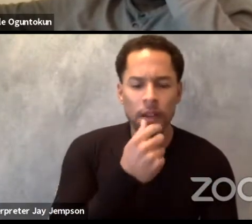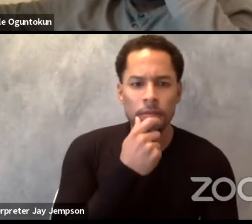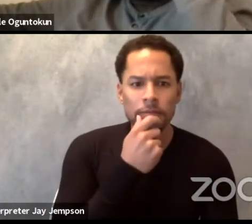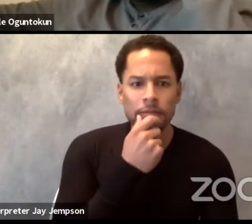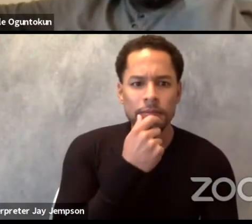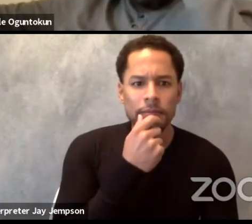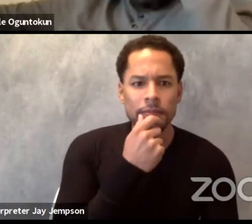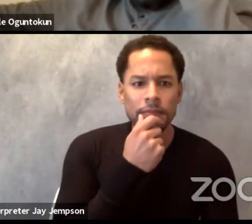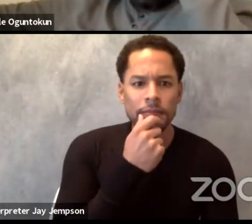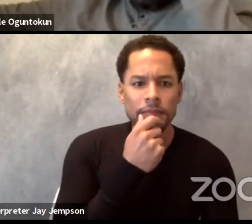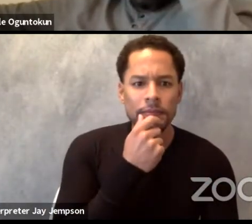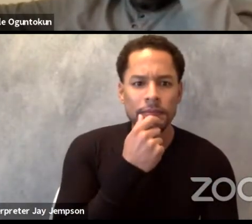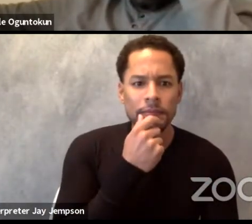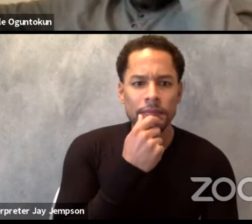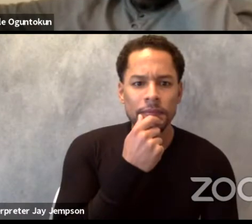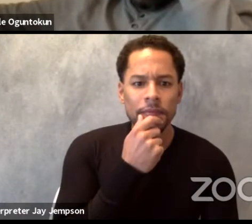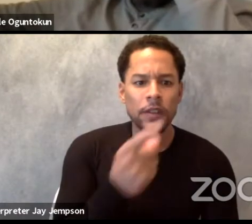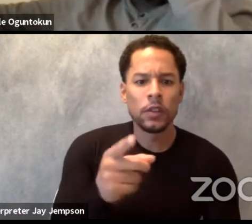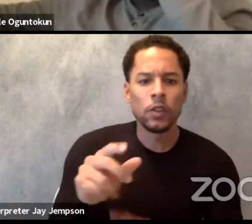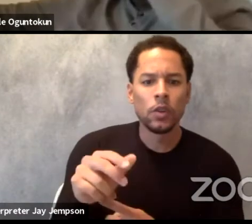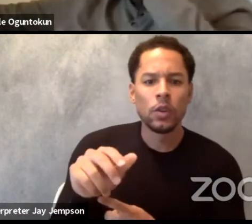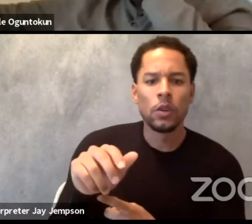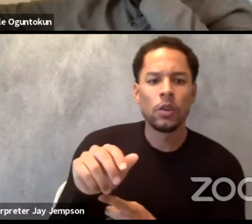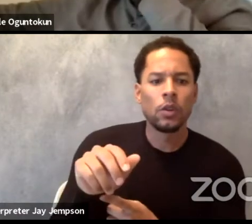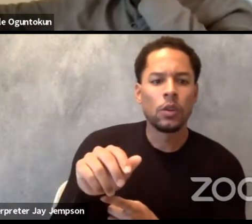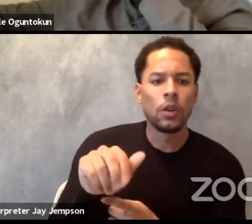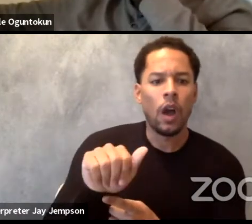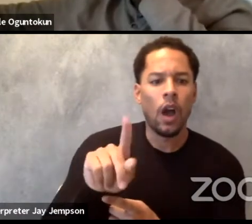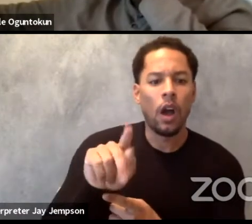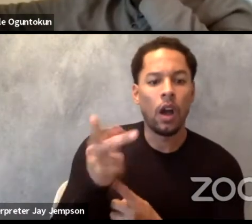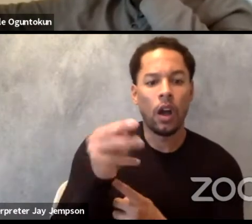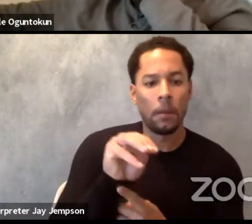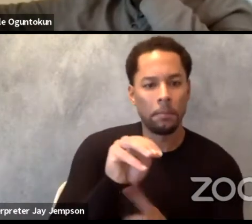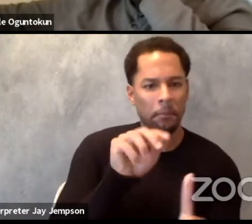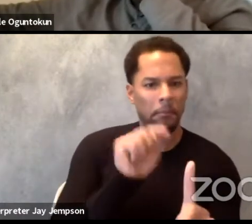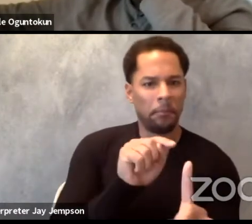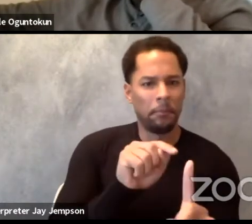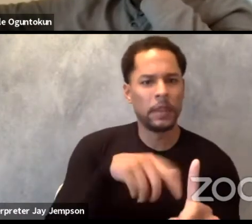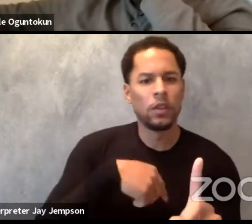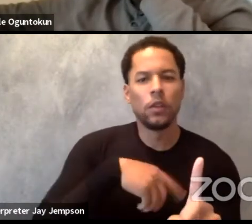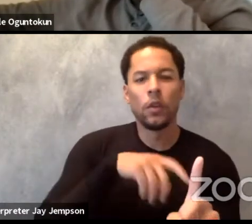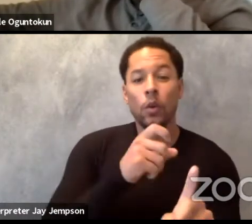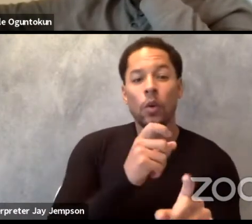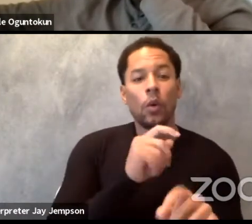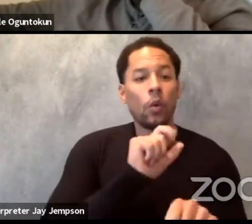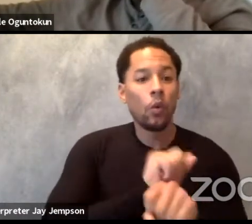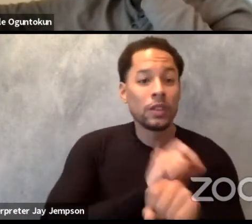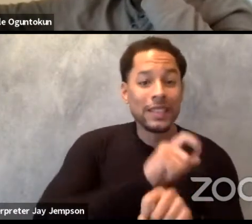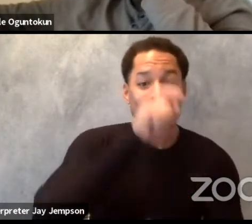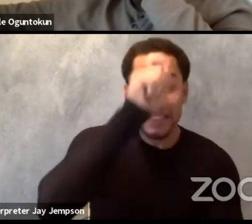for you Adham, you've worked in Egypt and now you are in the U.S.